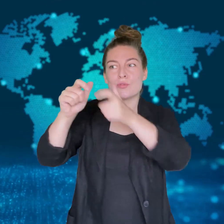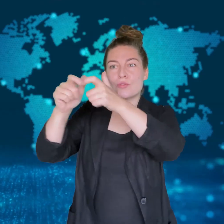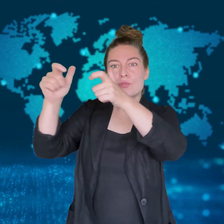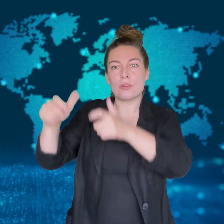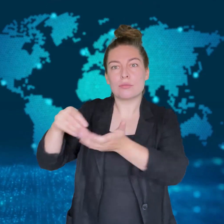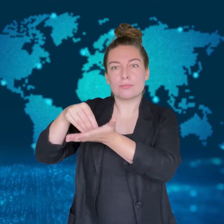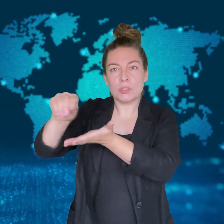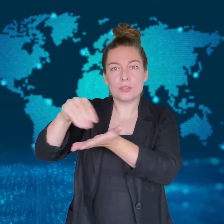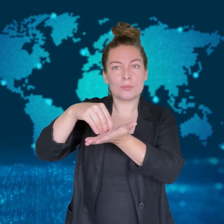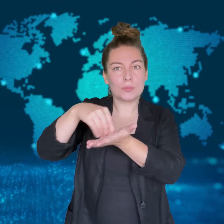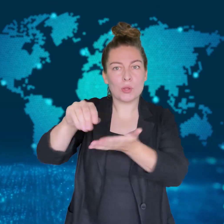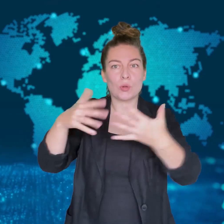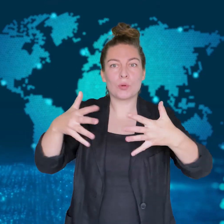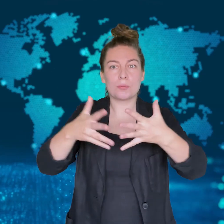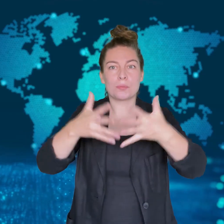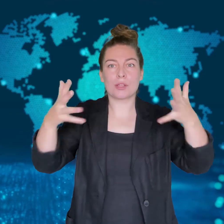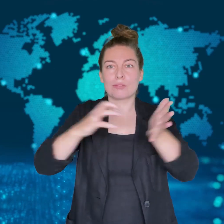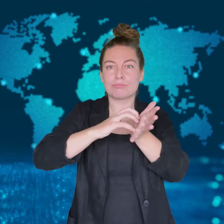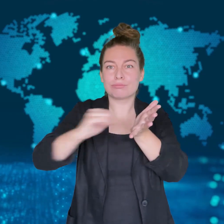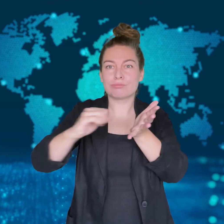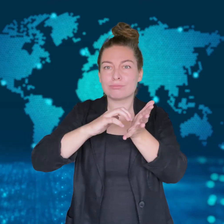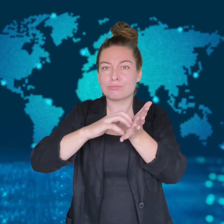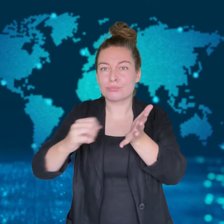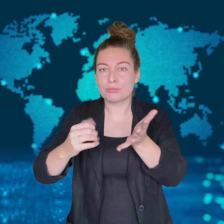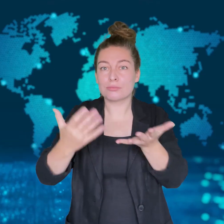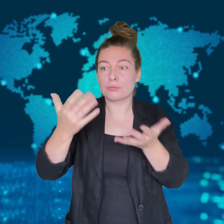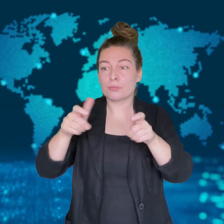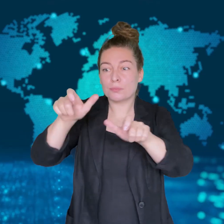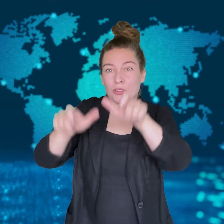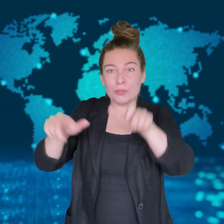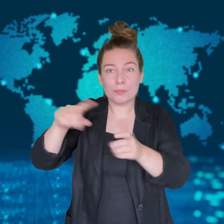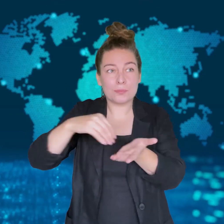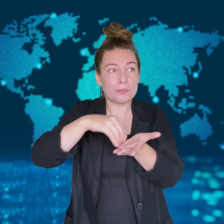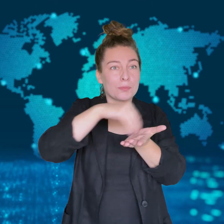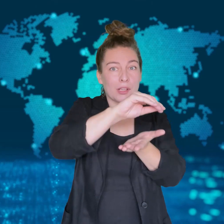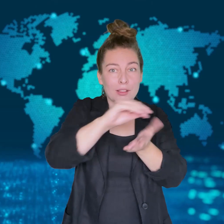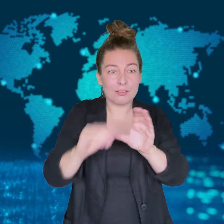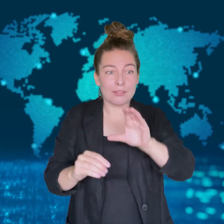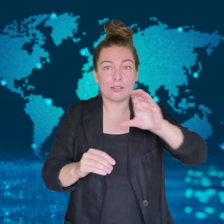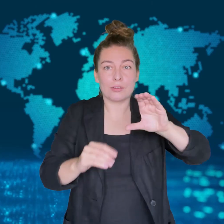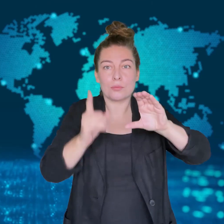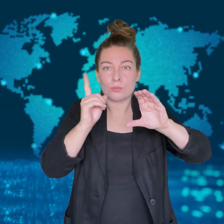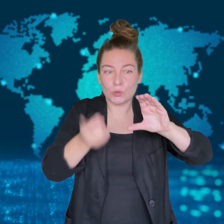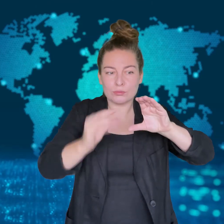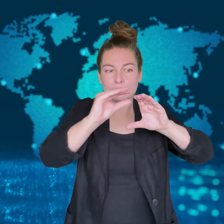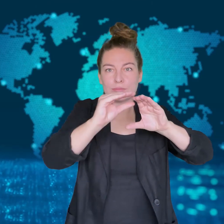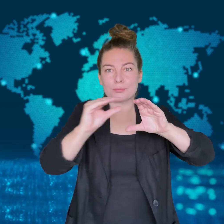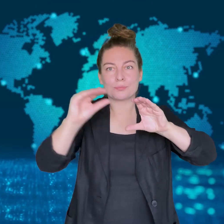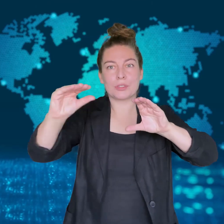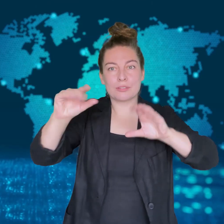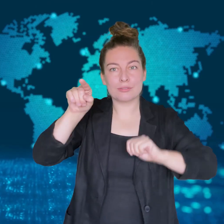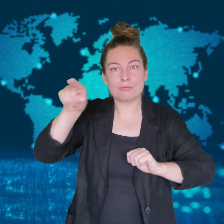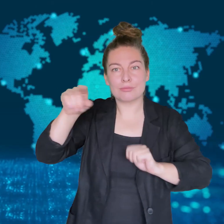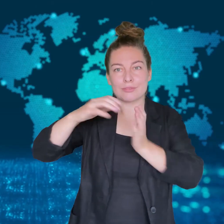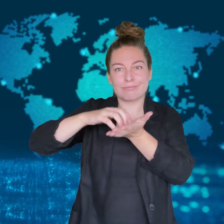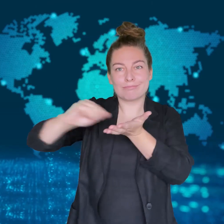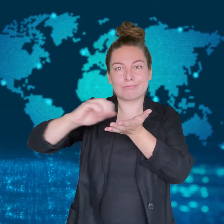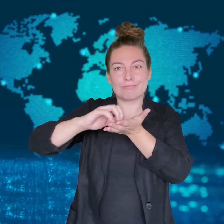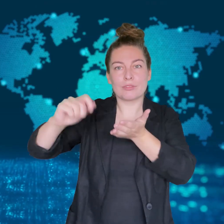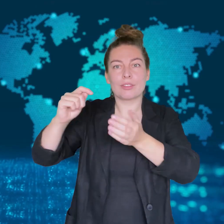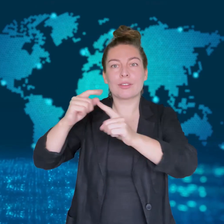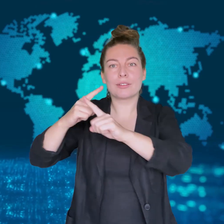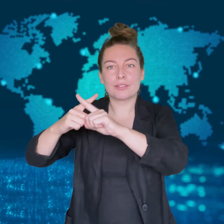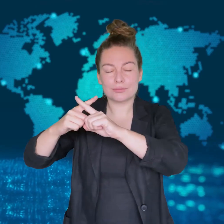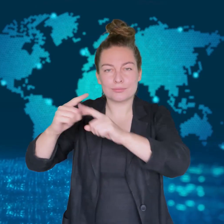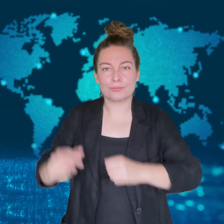and property taxes as well as taxes on offerings.